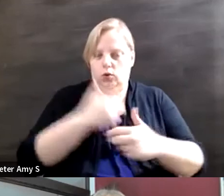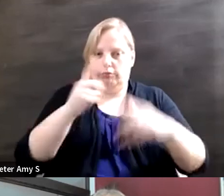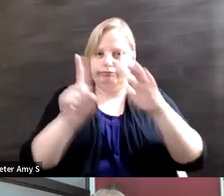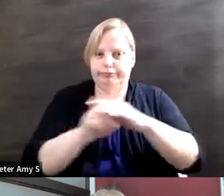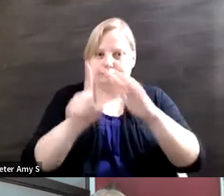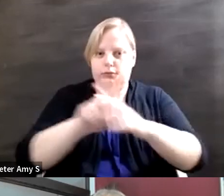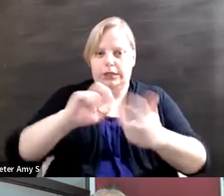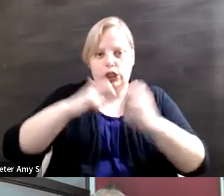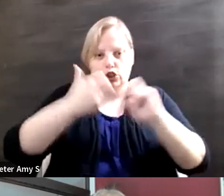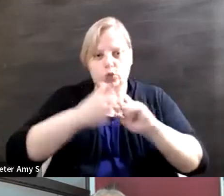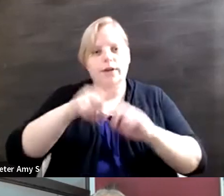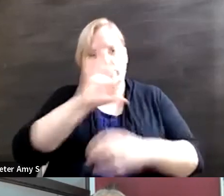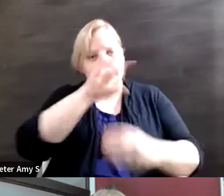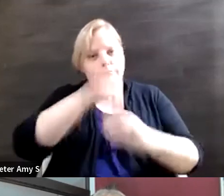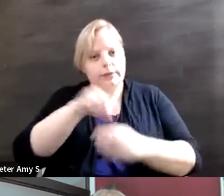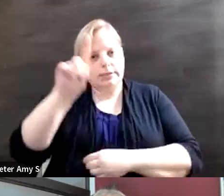disability rights and people with disabilities.